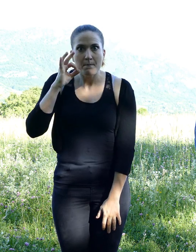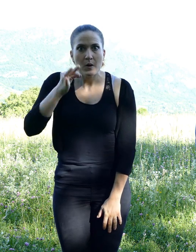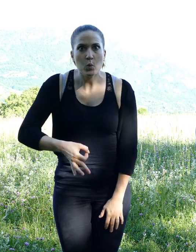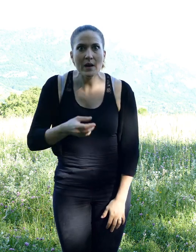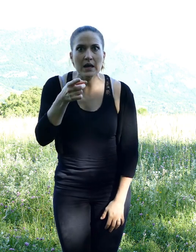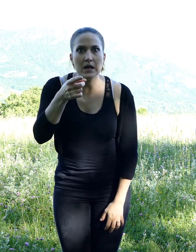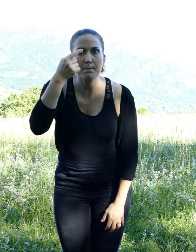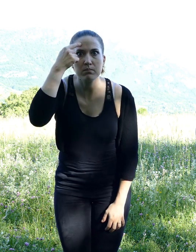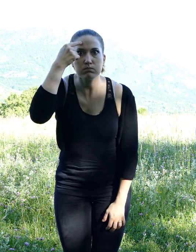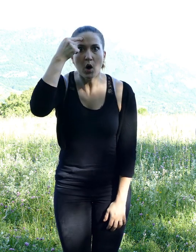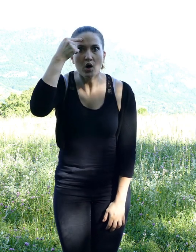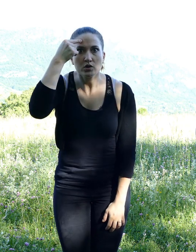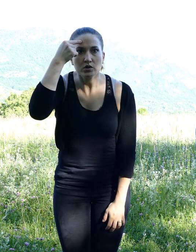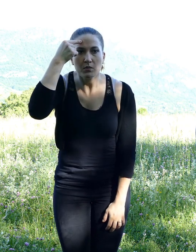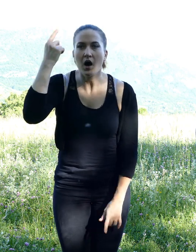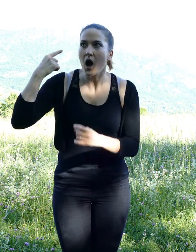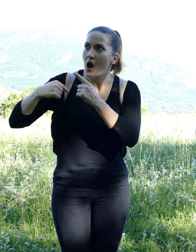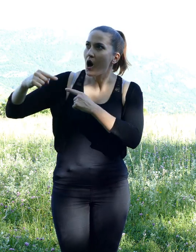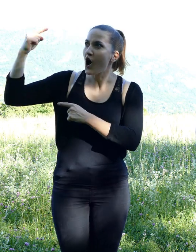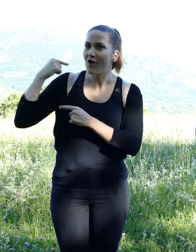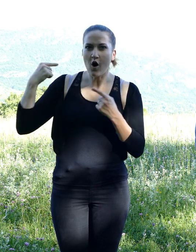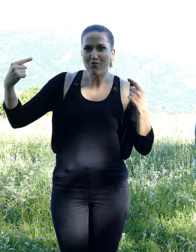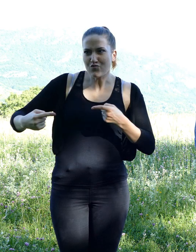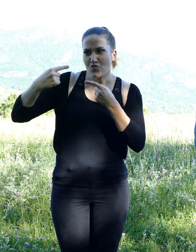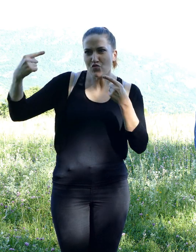he remembered a quarrel he had had a few weeks before